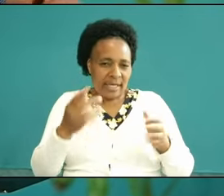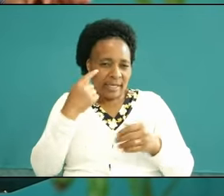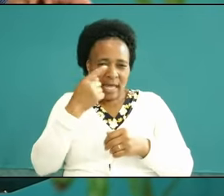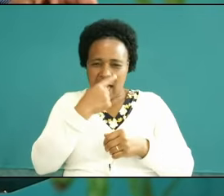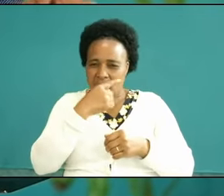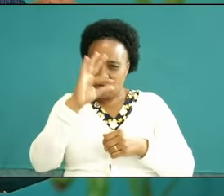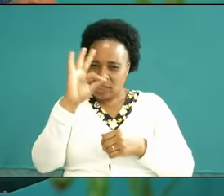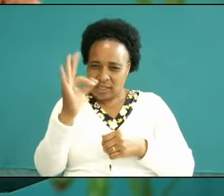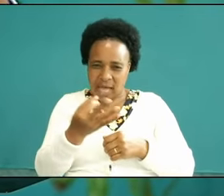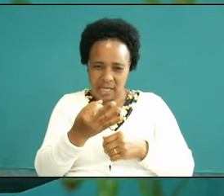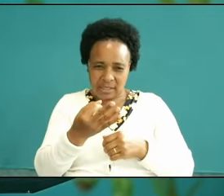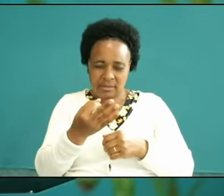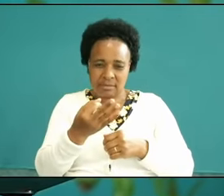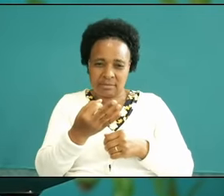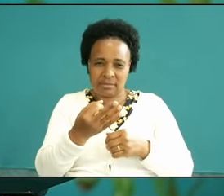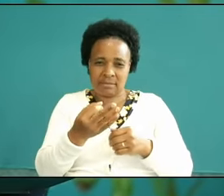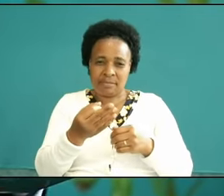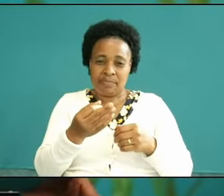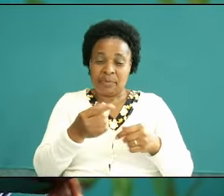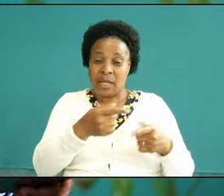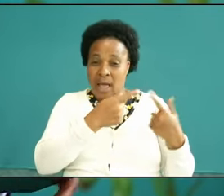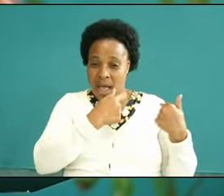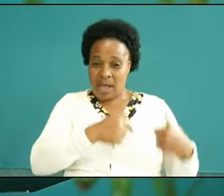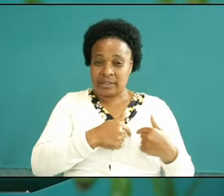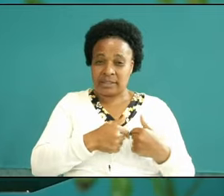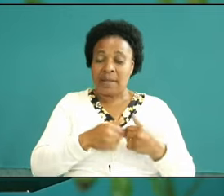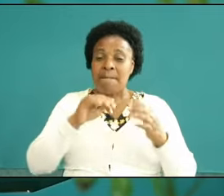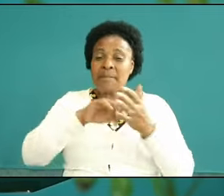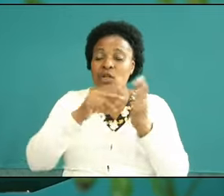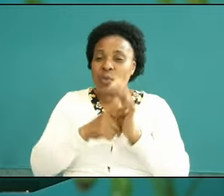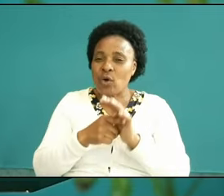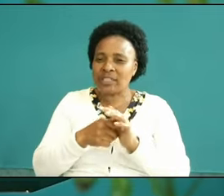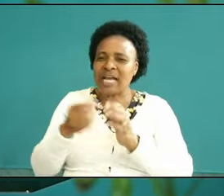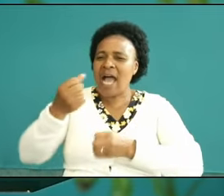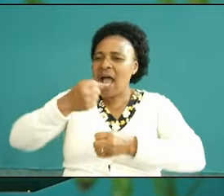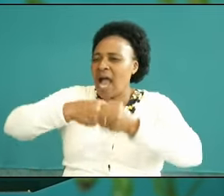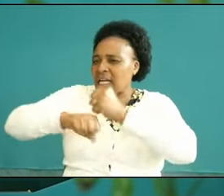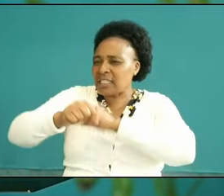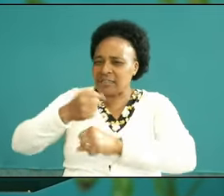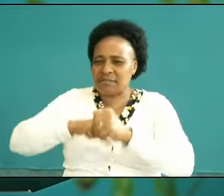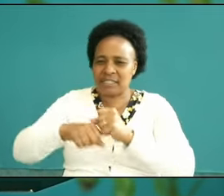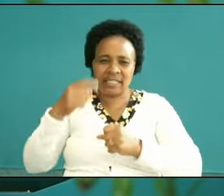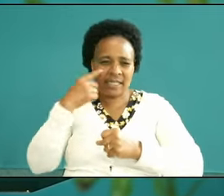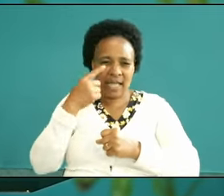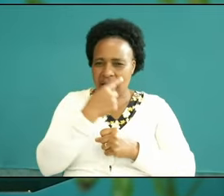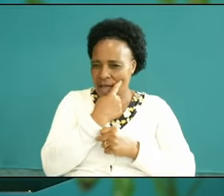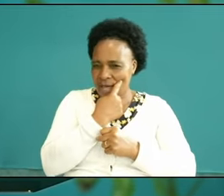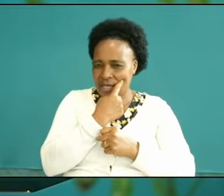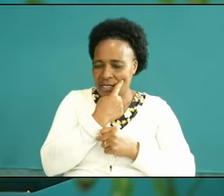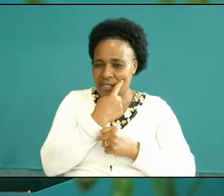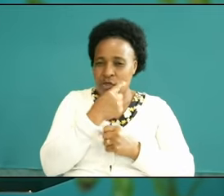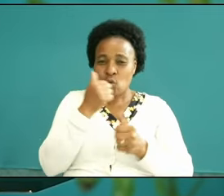with me this morning it is the prayer only that can activate the eye of the heart remember the B